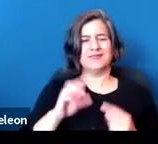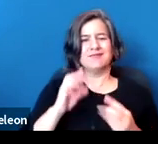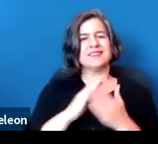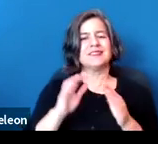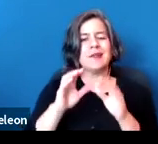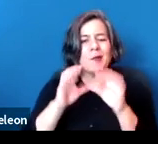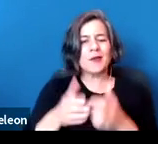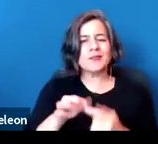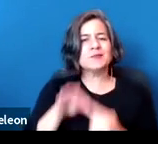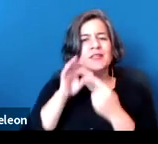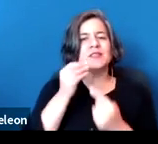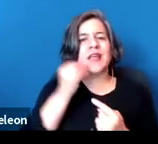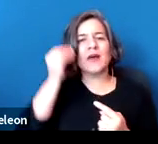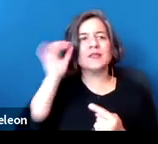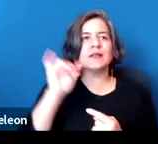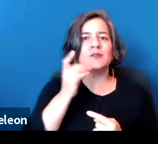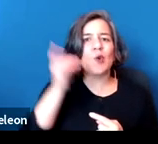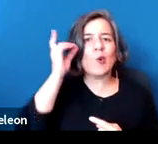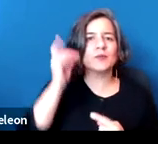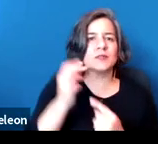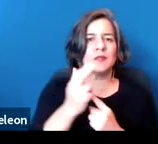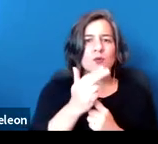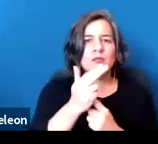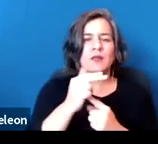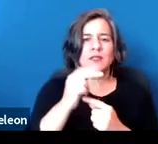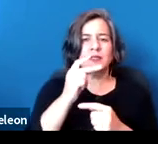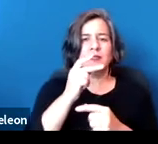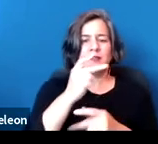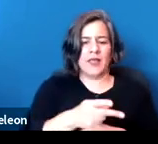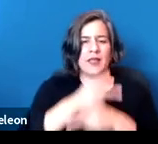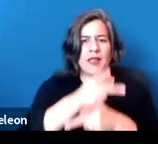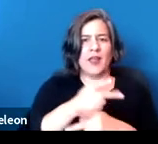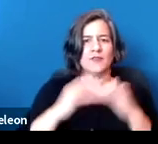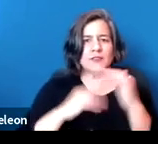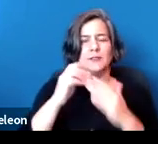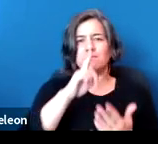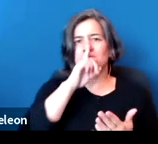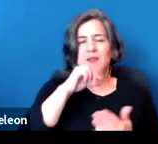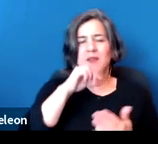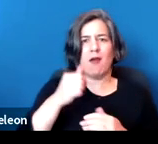such as dorms, hotels, and care facilities may also not be covered.